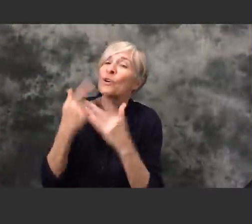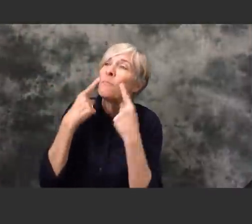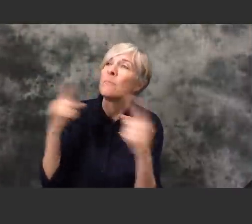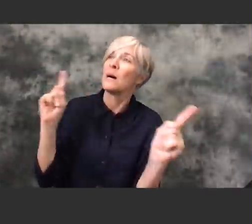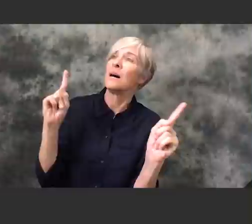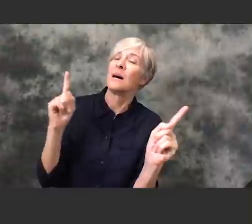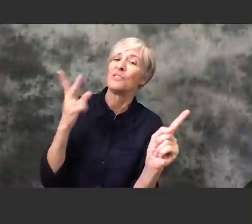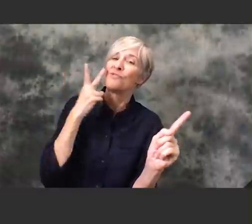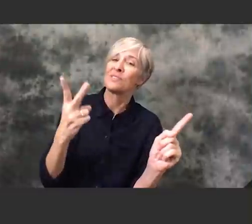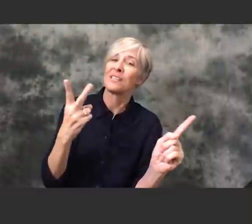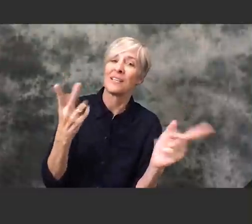pandemic spread?